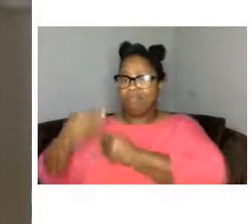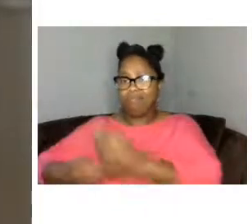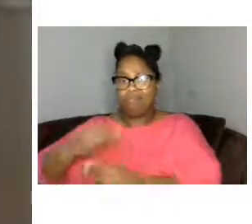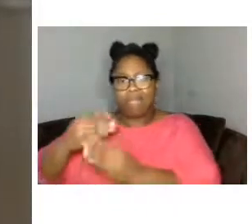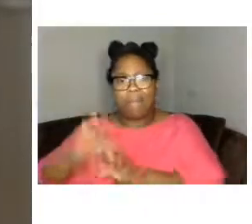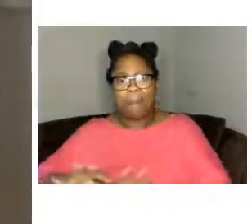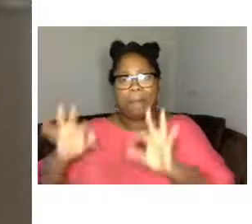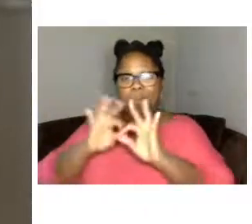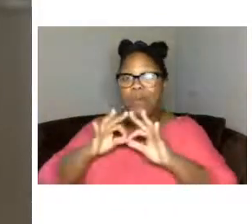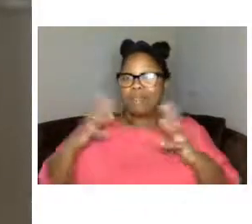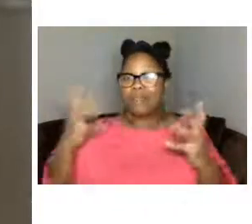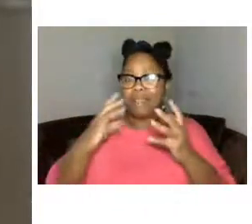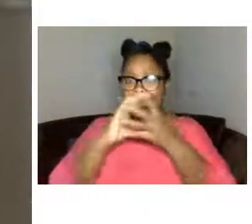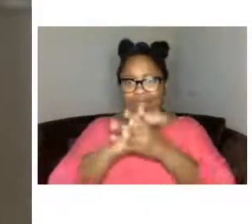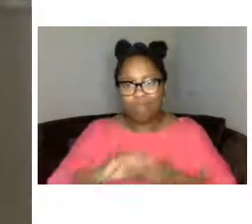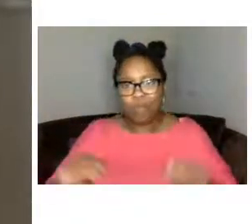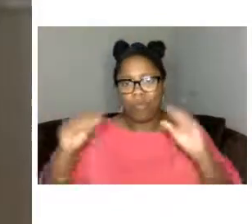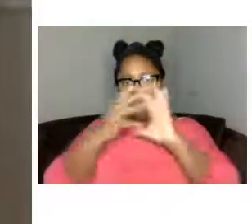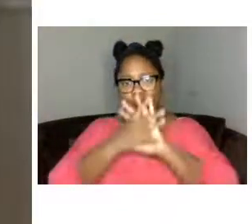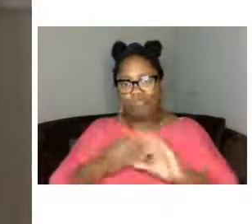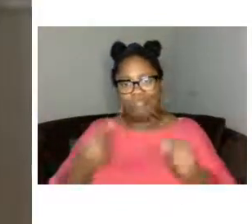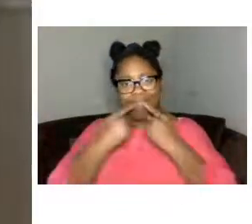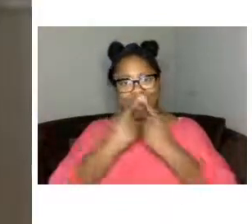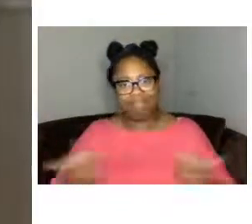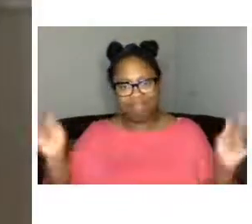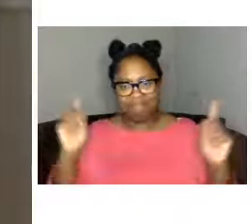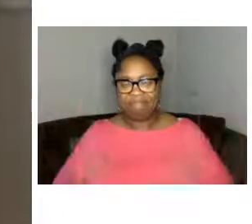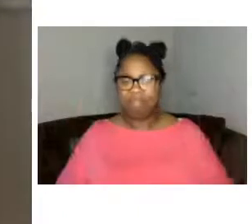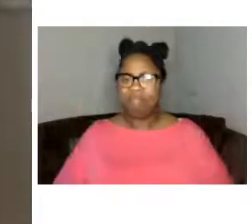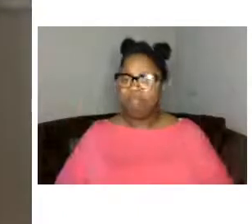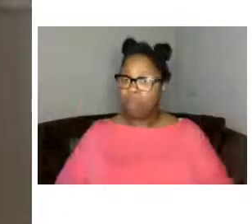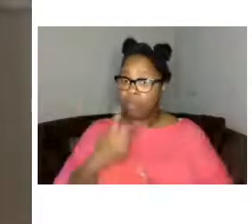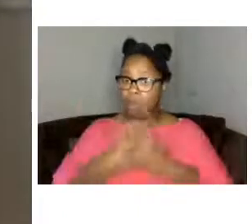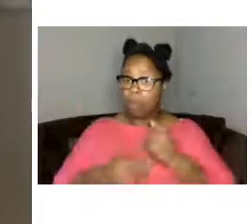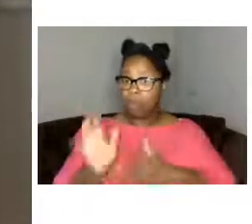this particular story both of these films were huge hits when we first